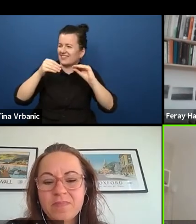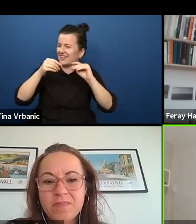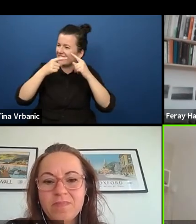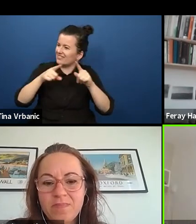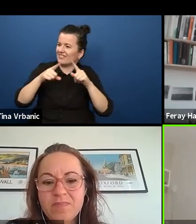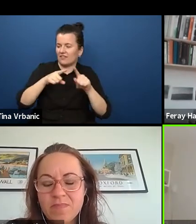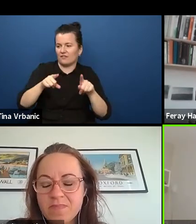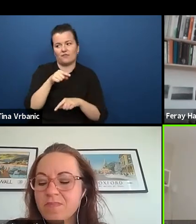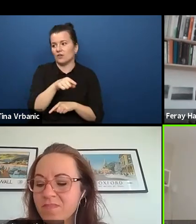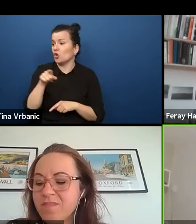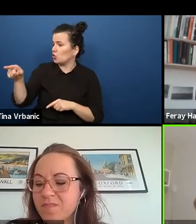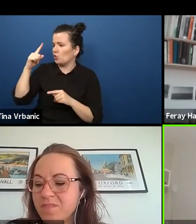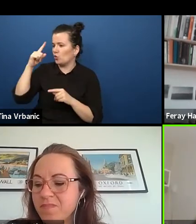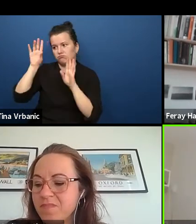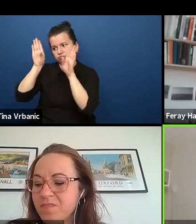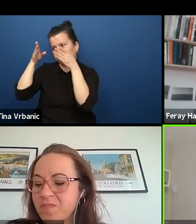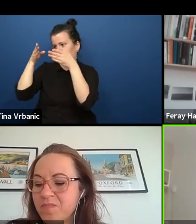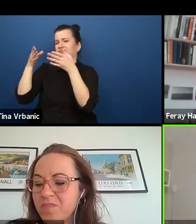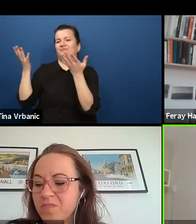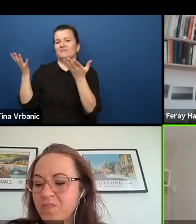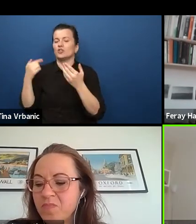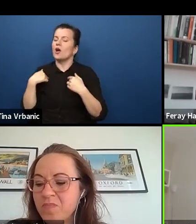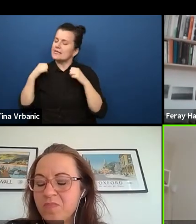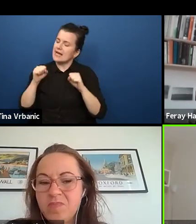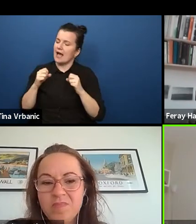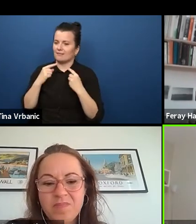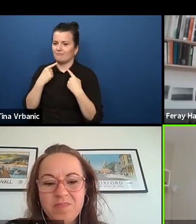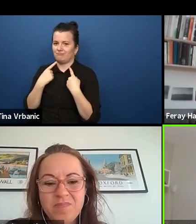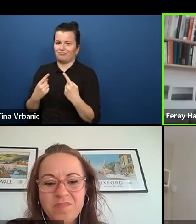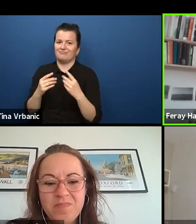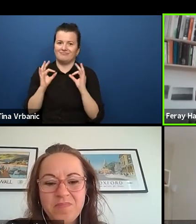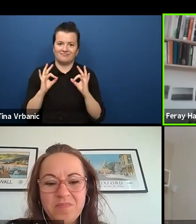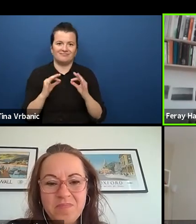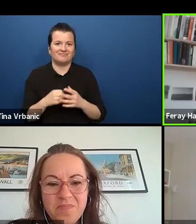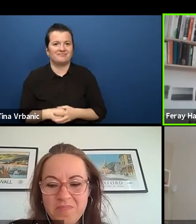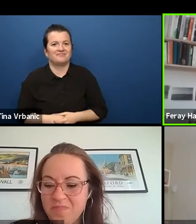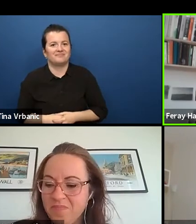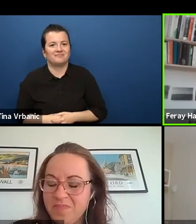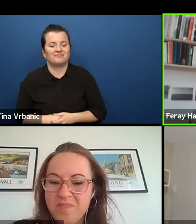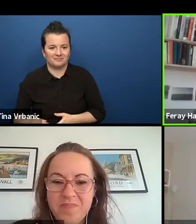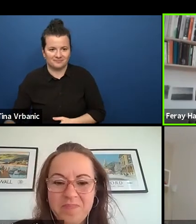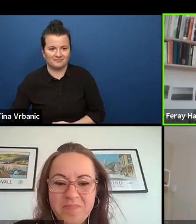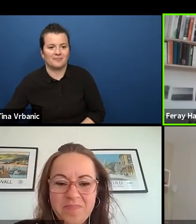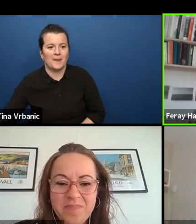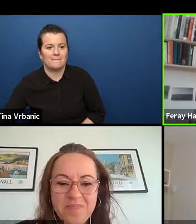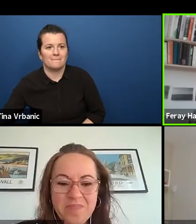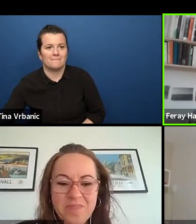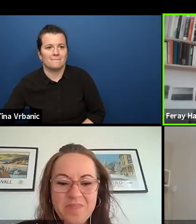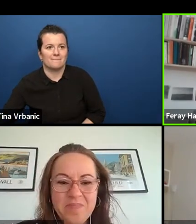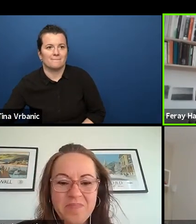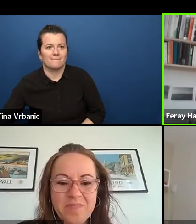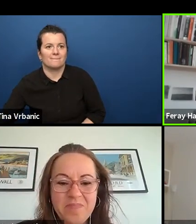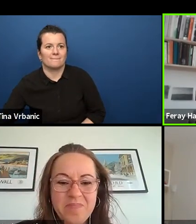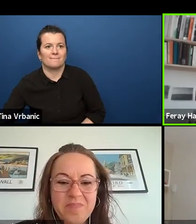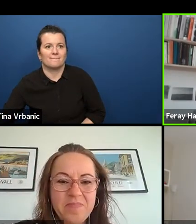as you will urge then. Yeah. Thank you, Anton, because I have a comment on this